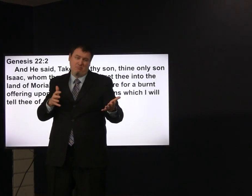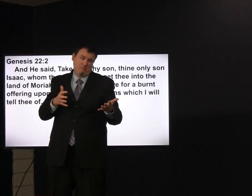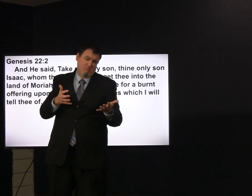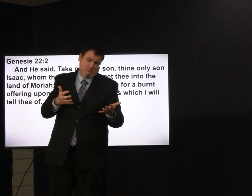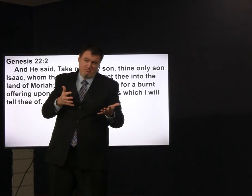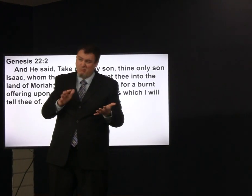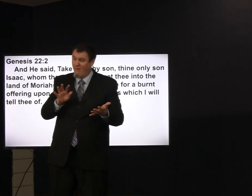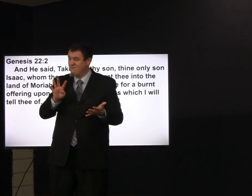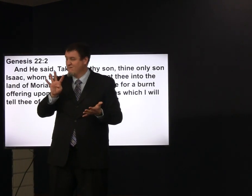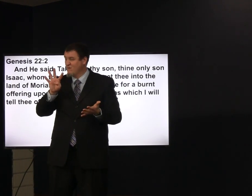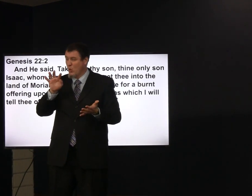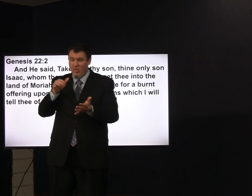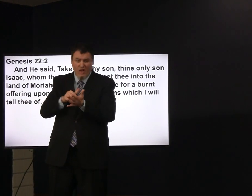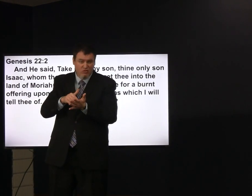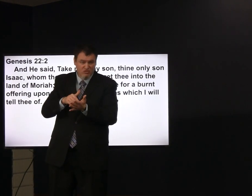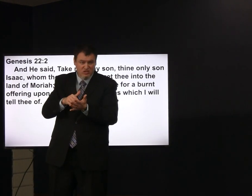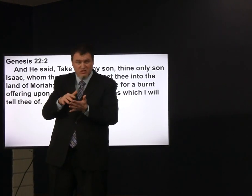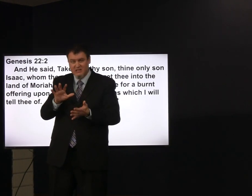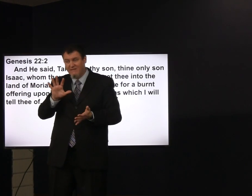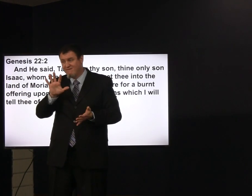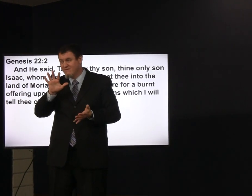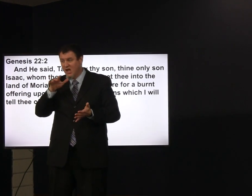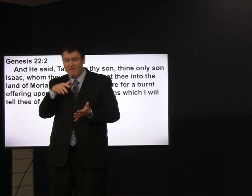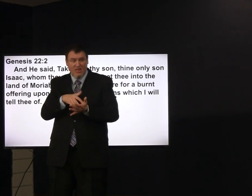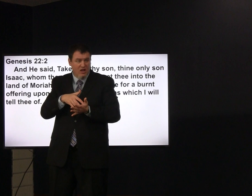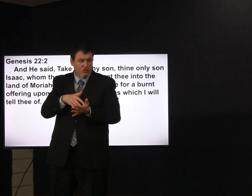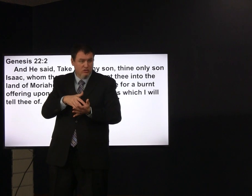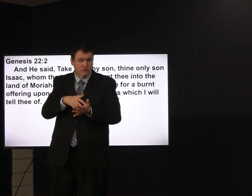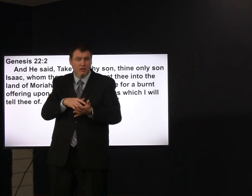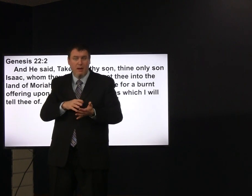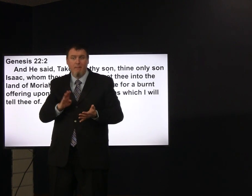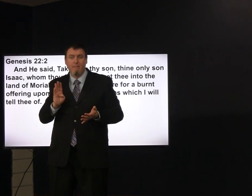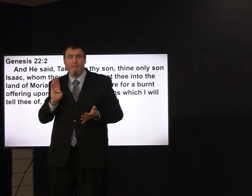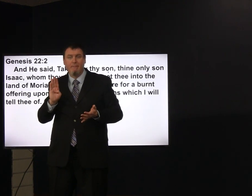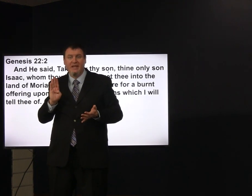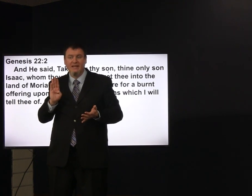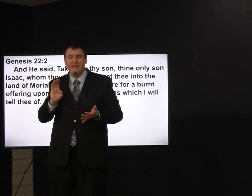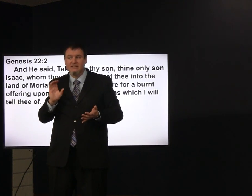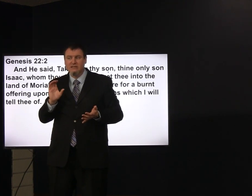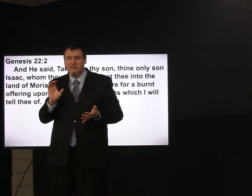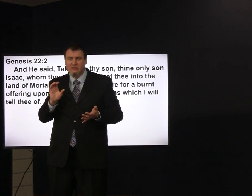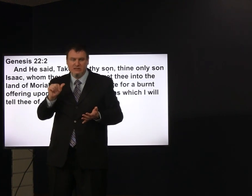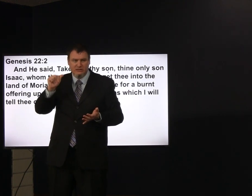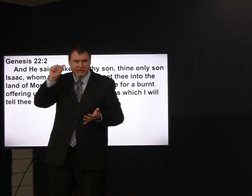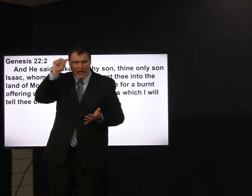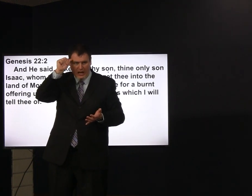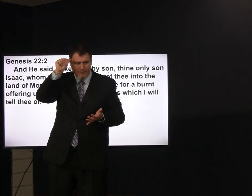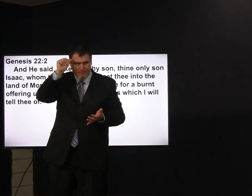back to the beginning of time four thousand five thousand BC